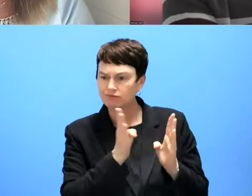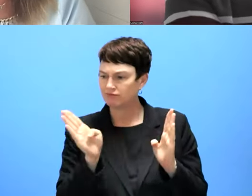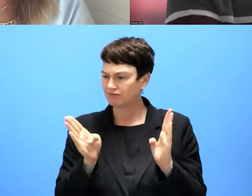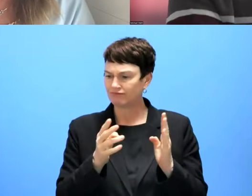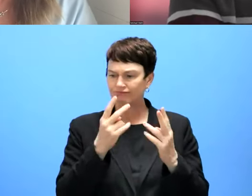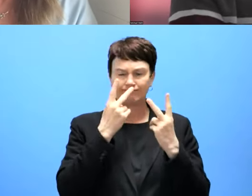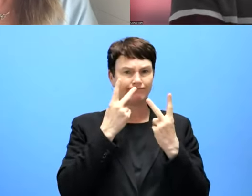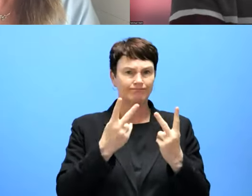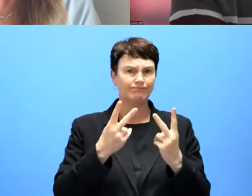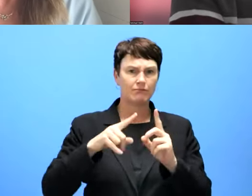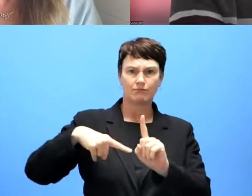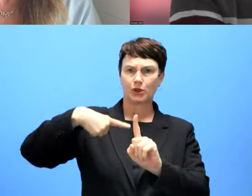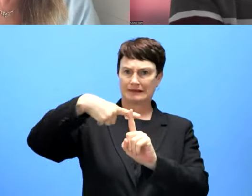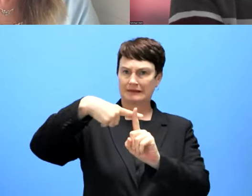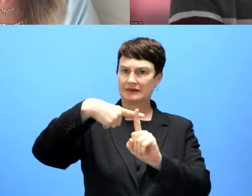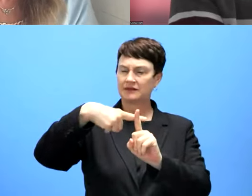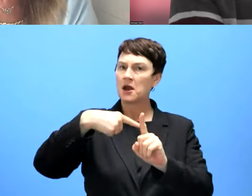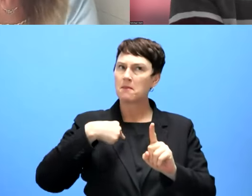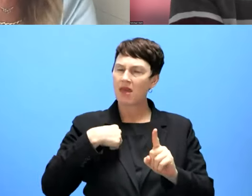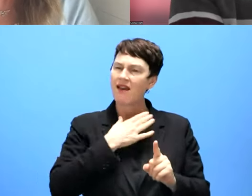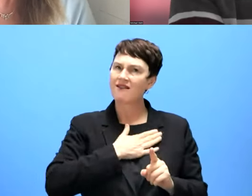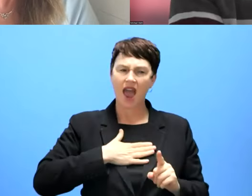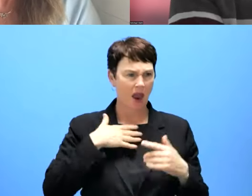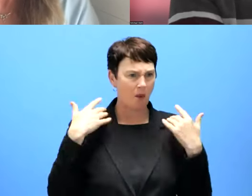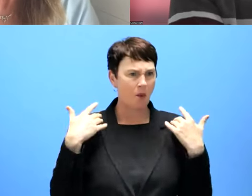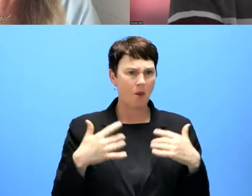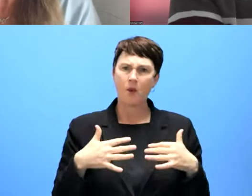So that's really making me happy that people do not want to do less but even maybe more.